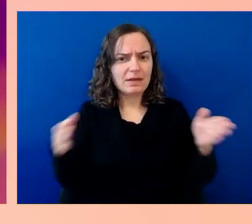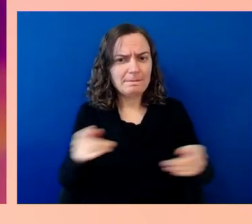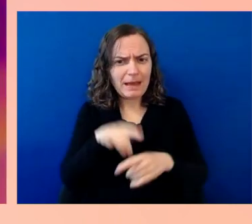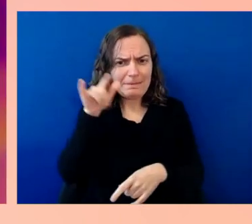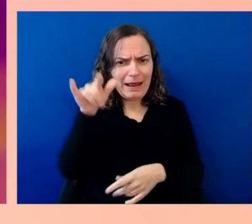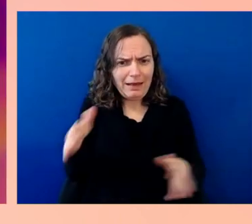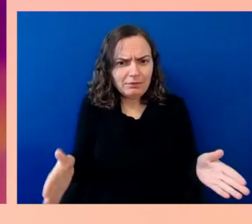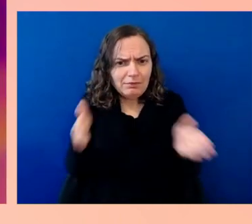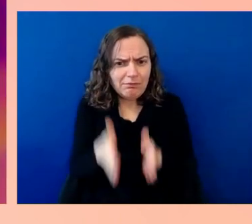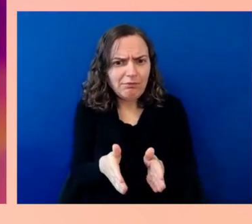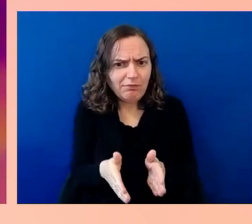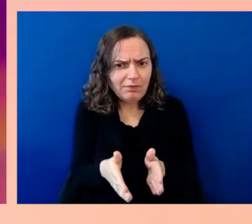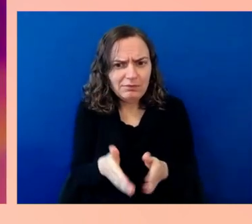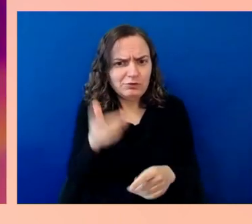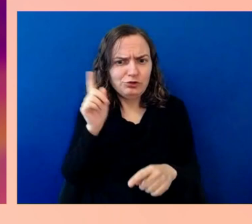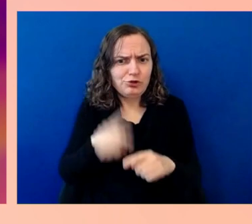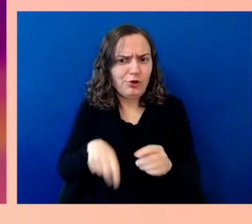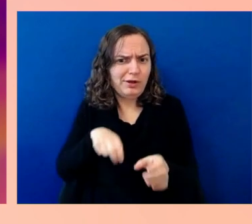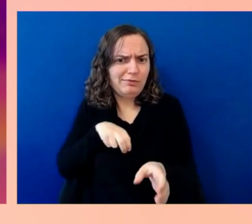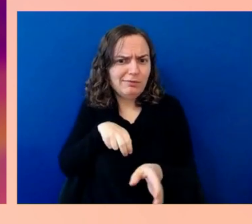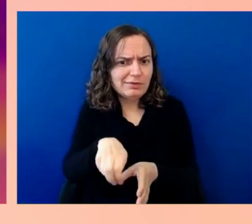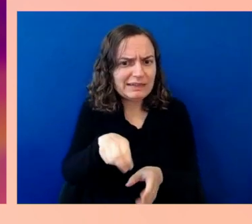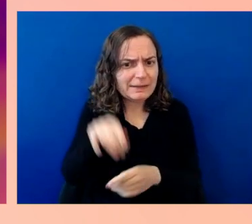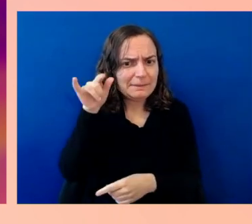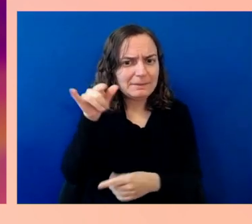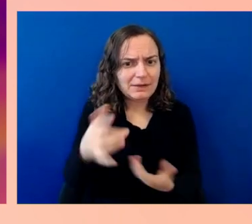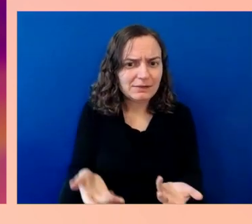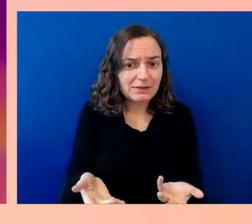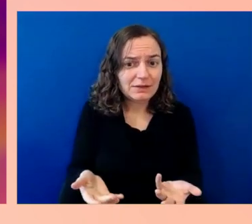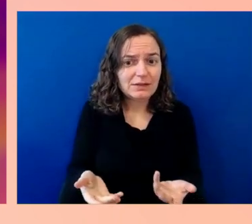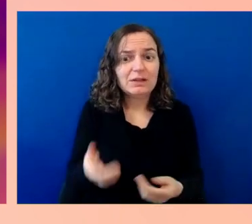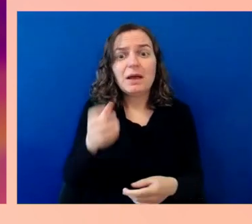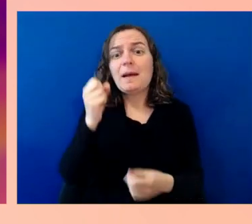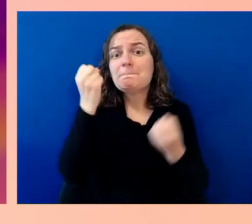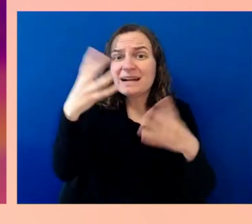the same condition at the other end of the flight. More than 1,000 wheelchairs are basically